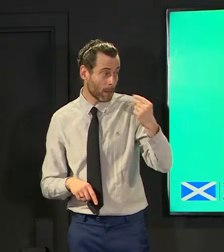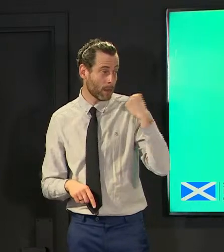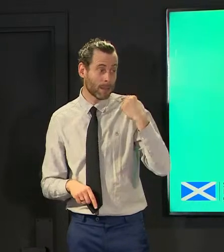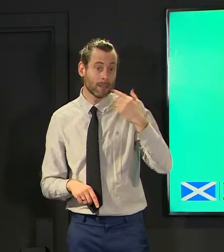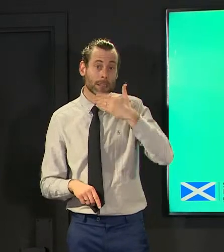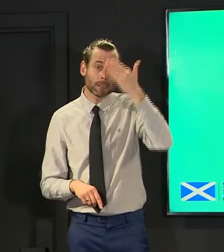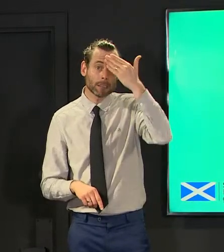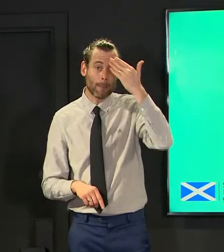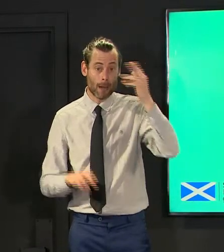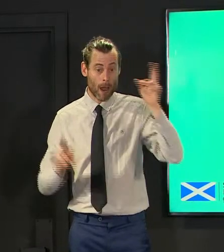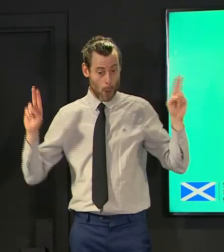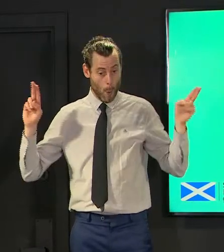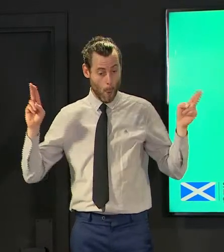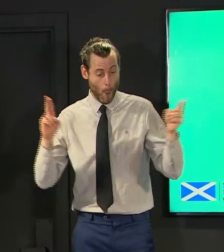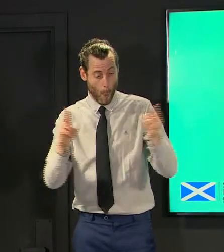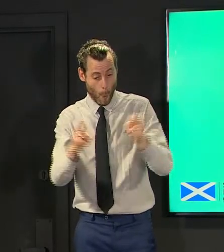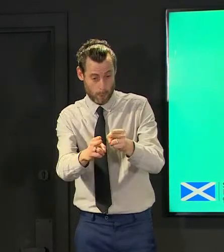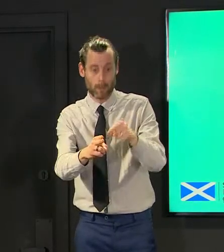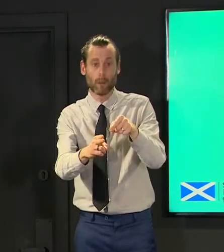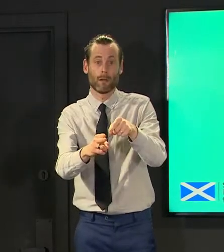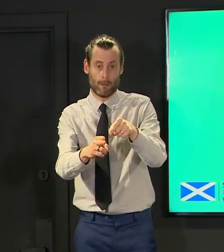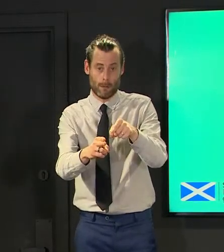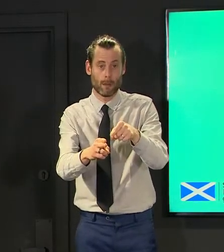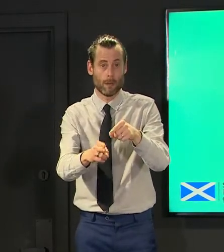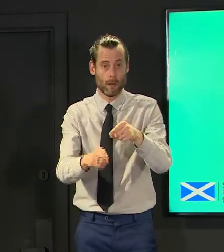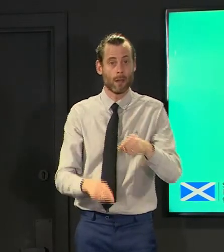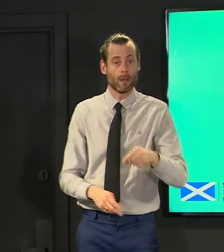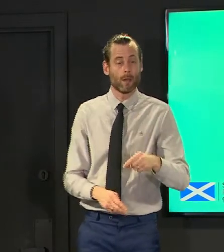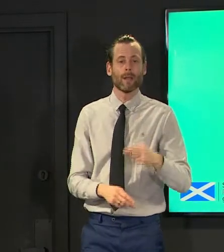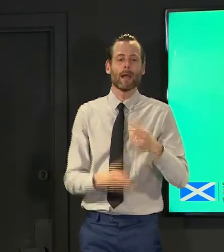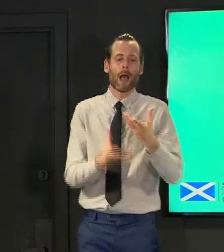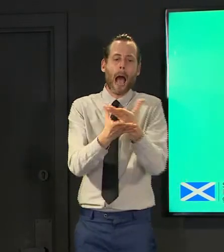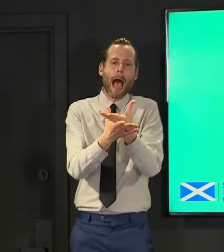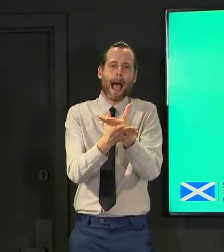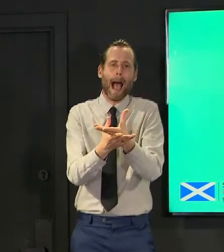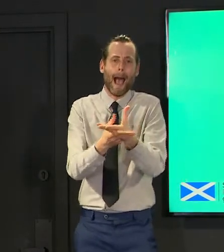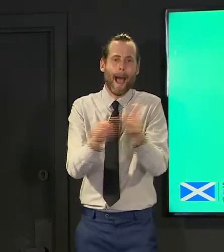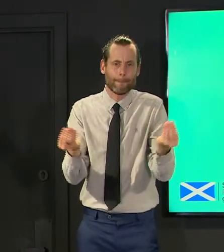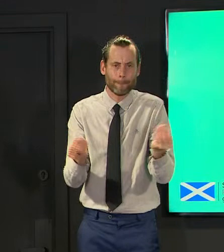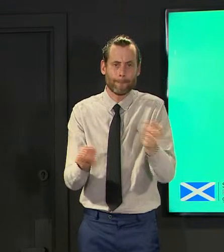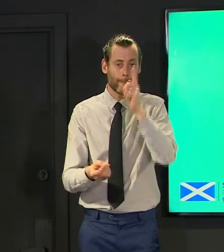we didn't eliminate the virus but we maximally suppressed it we had a month